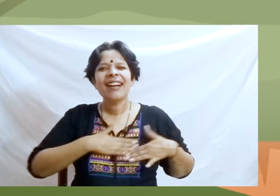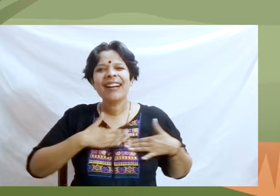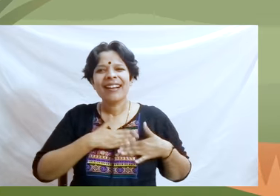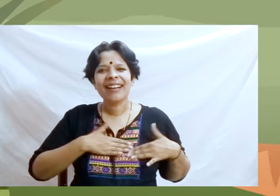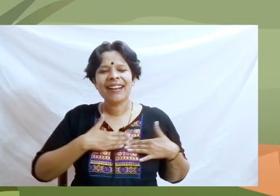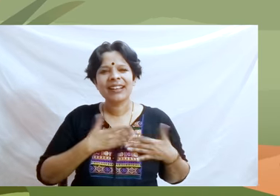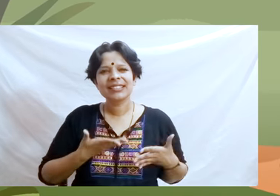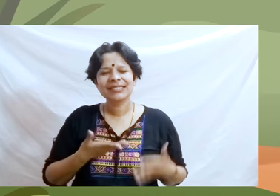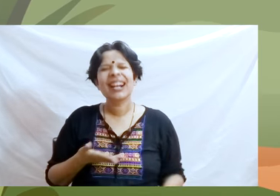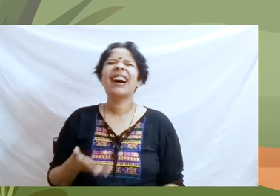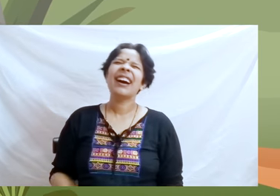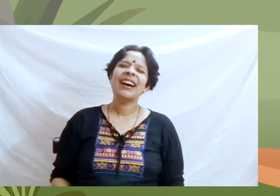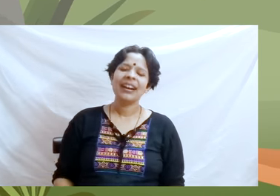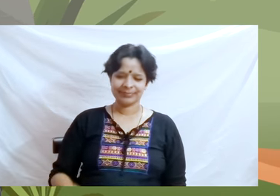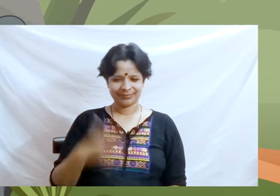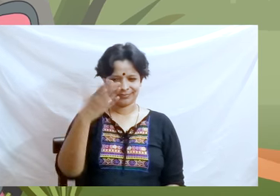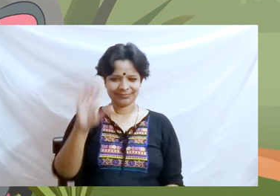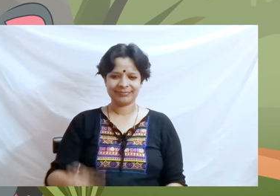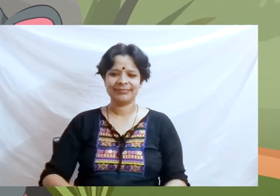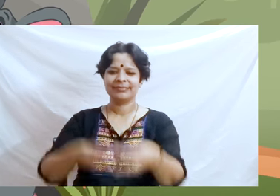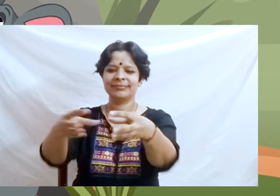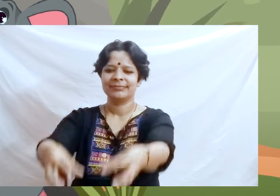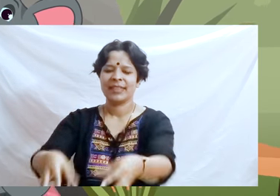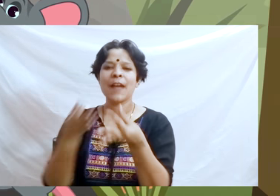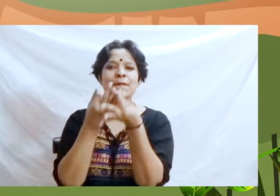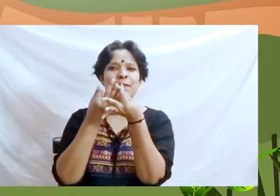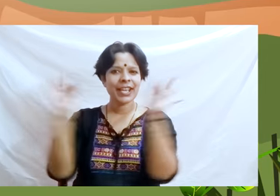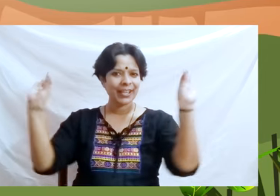“Ha ha haa” laughed the lion and he let the little mouse go!